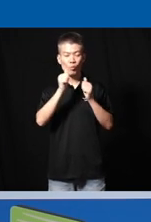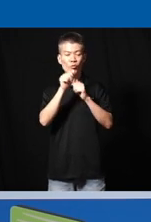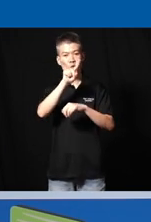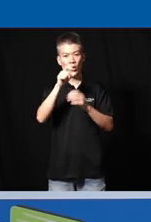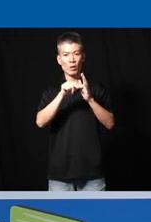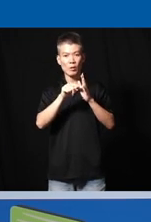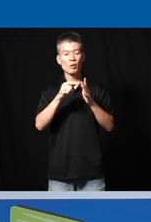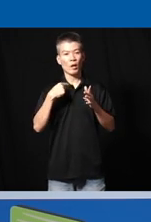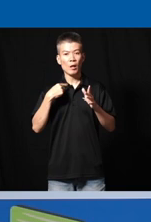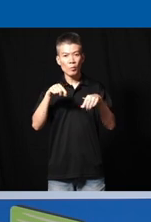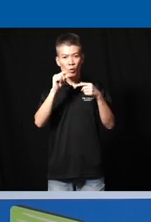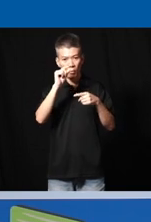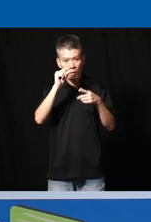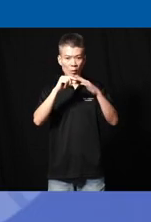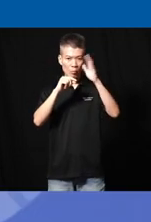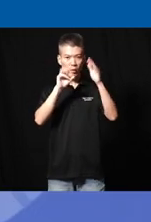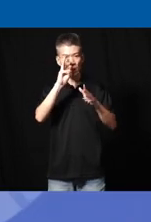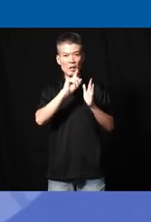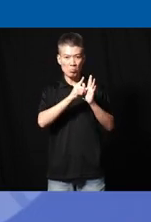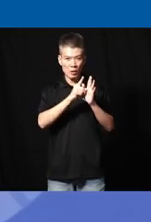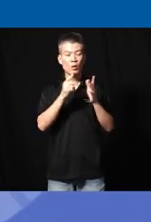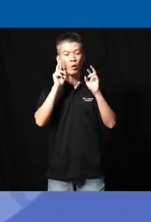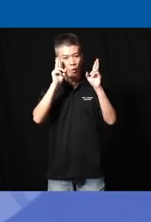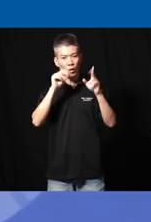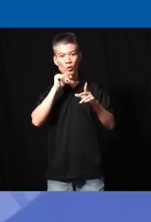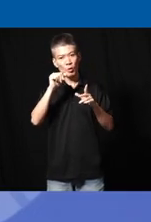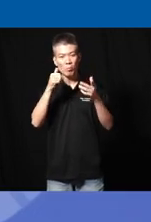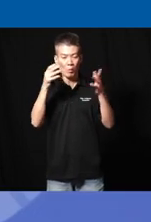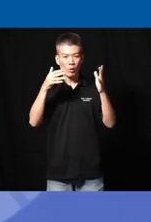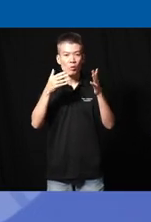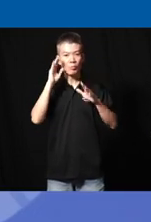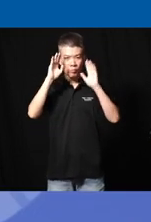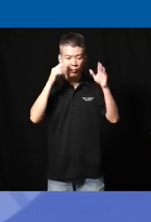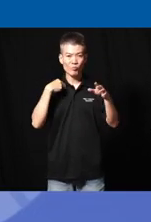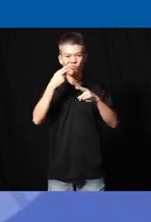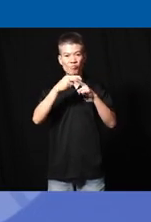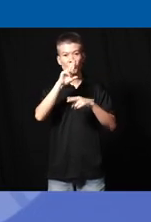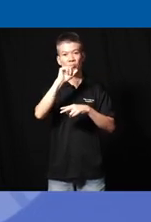we'll go I go slightly above 6 minutes hopefully not by too much hi everyone my name is Rachel Chan